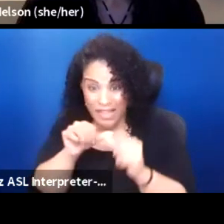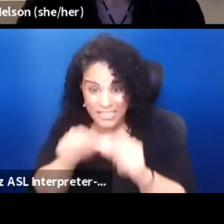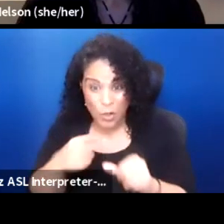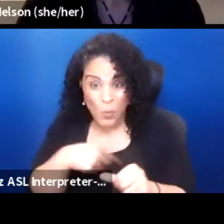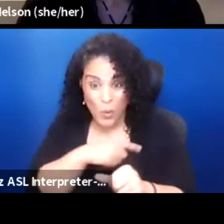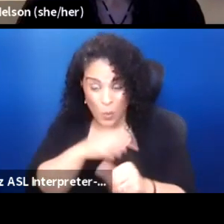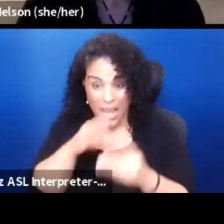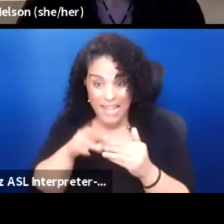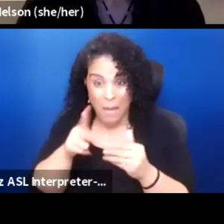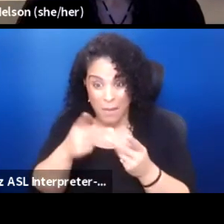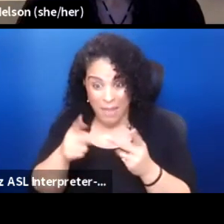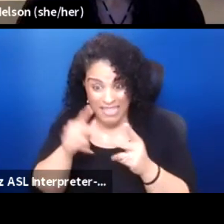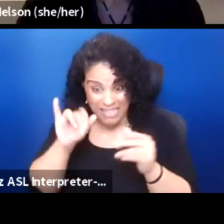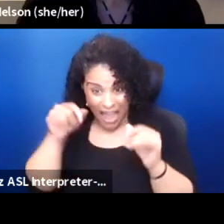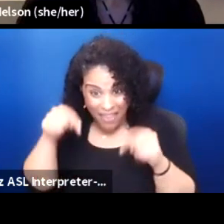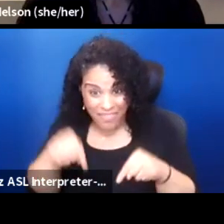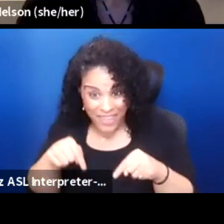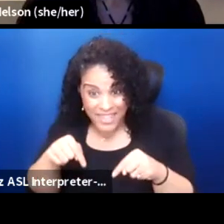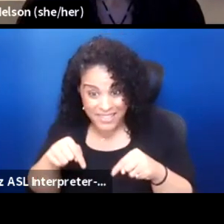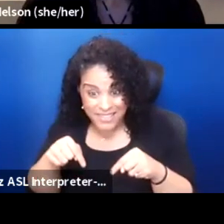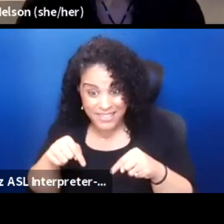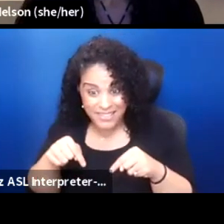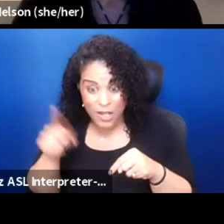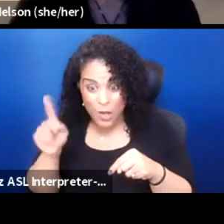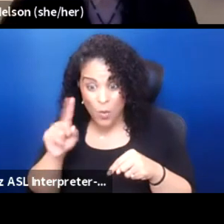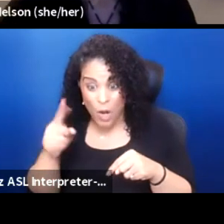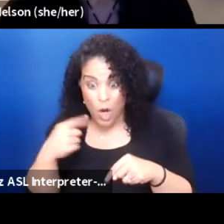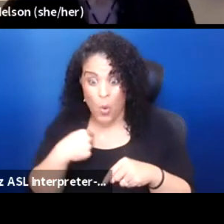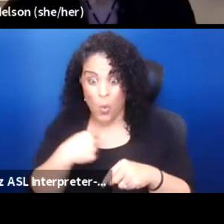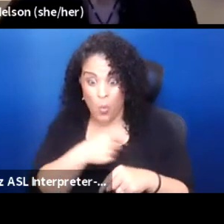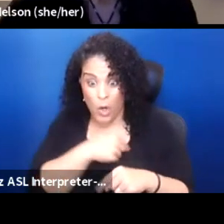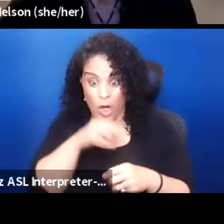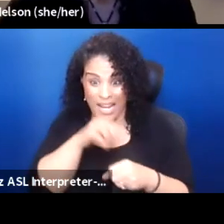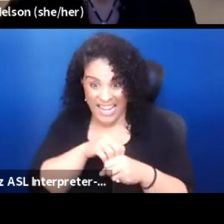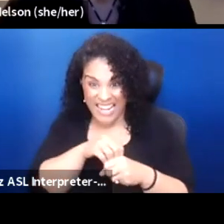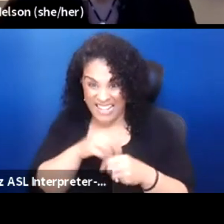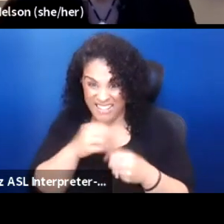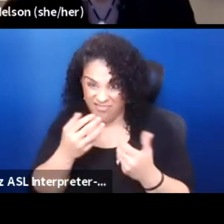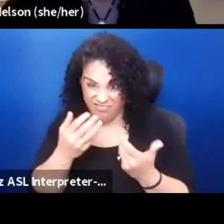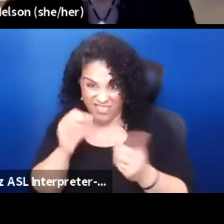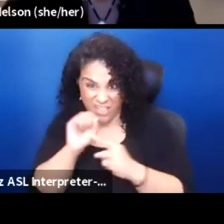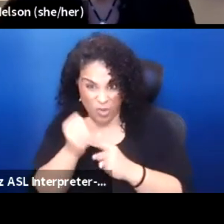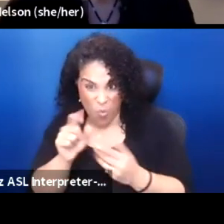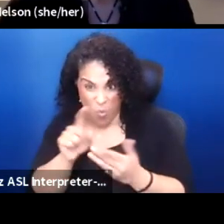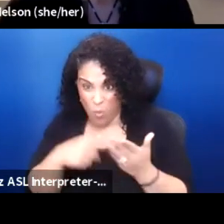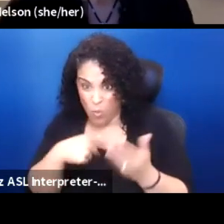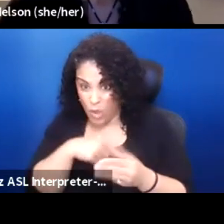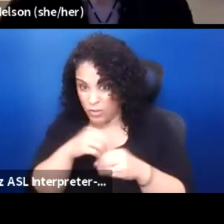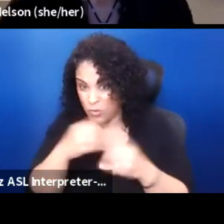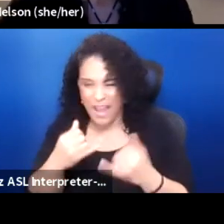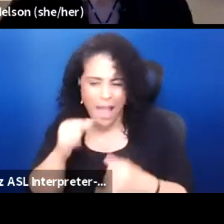where we're in the state that we're in today, I don't know that they would have said that same thing. I think they might've taken another plan